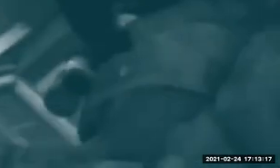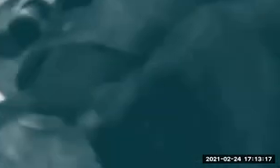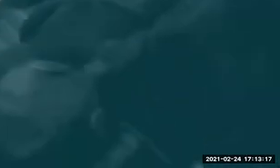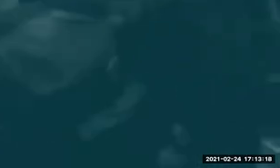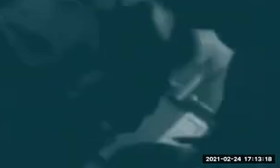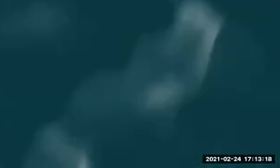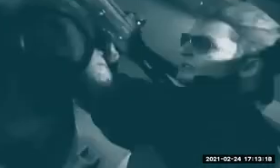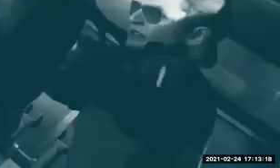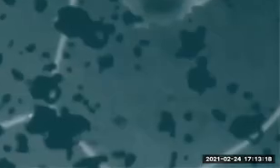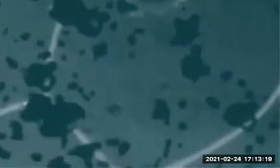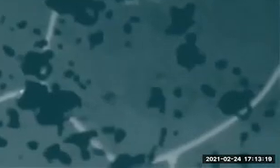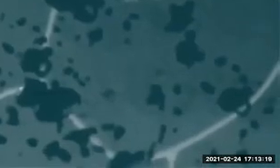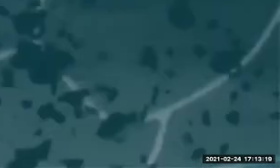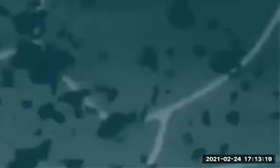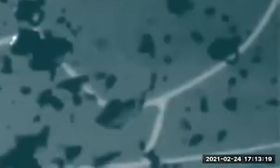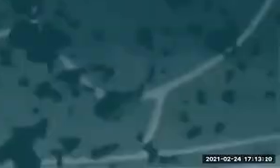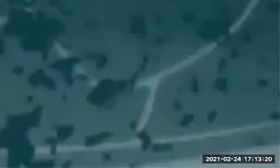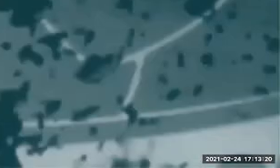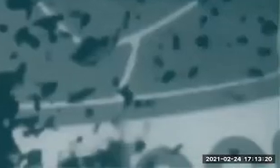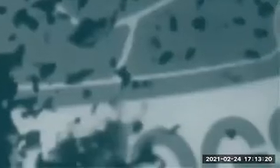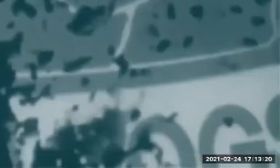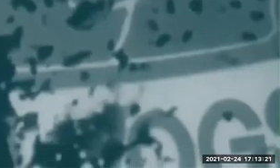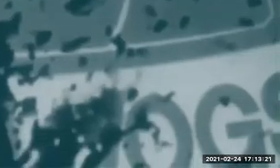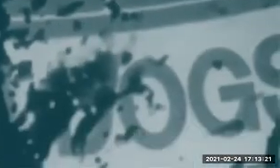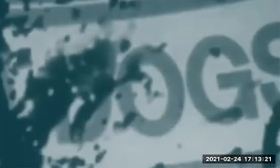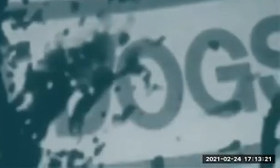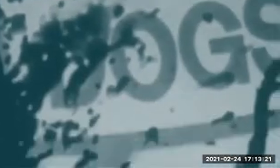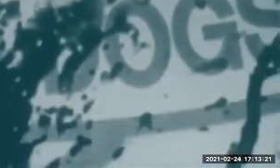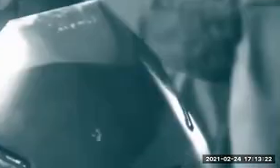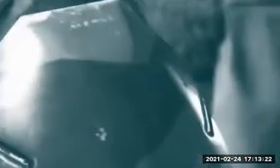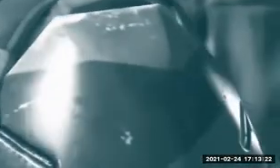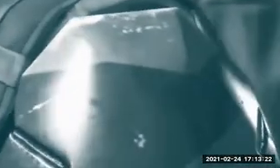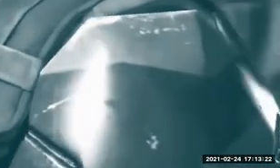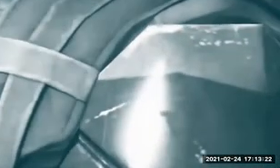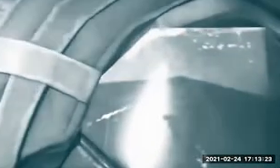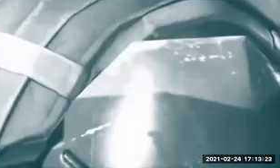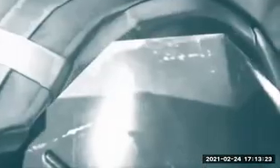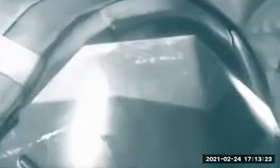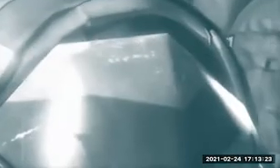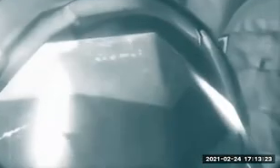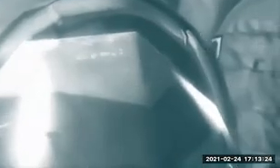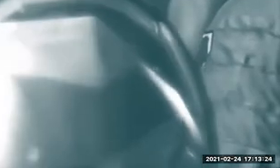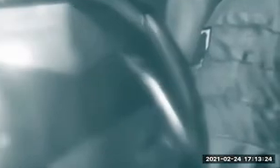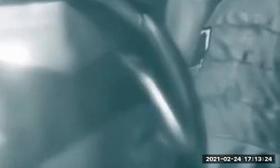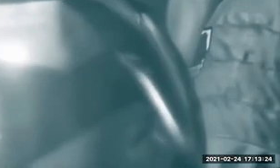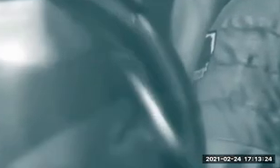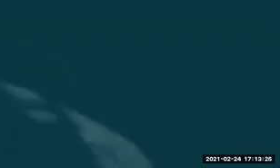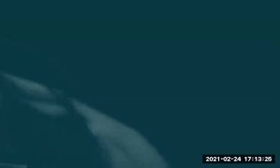happens. And after that, the player goes hear the player does this. This is simply just a list of the events that are going to be experienced by the